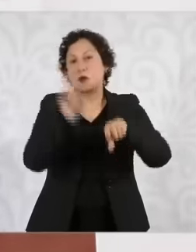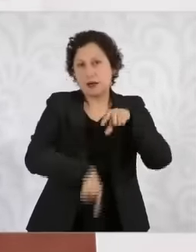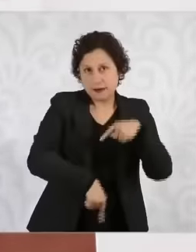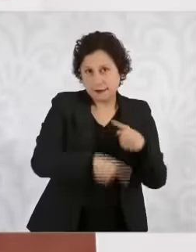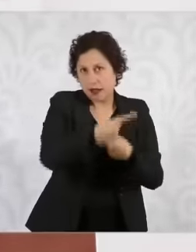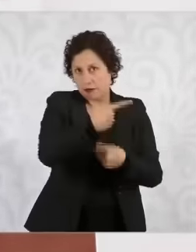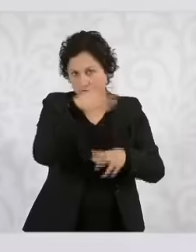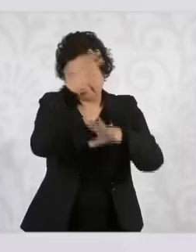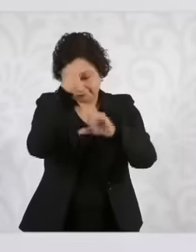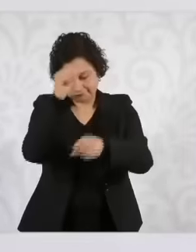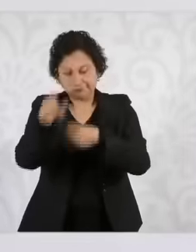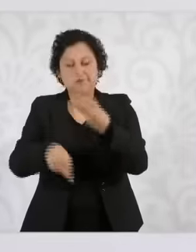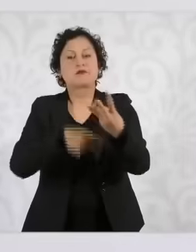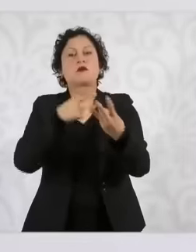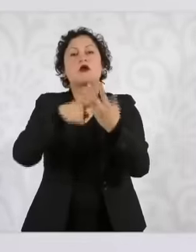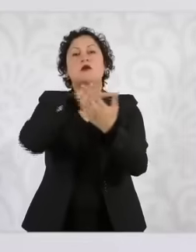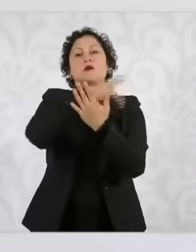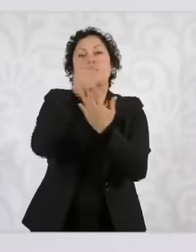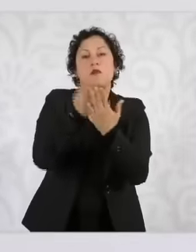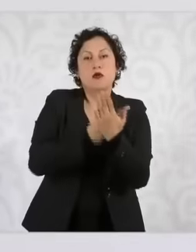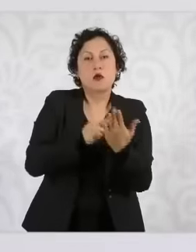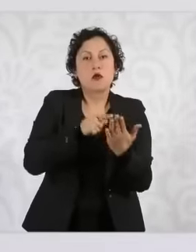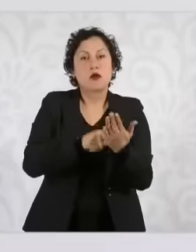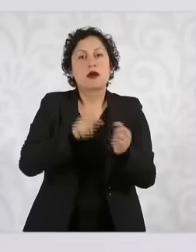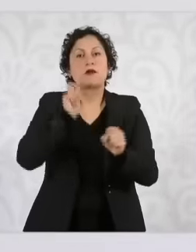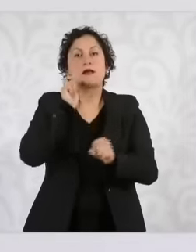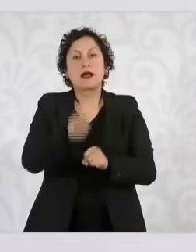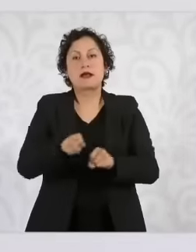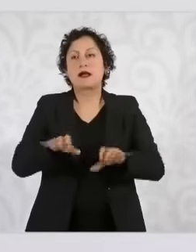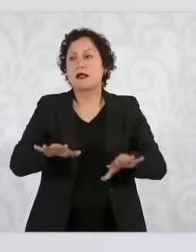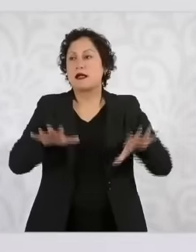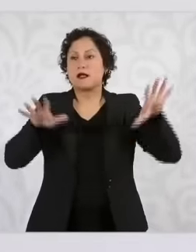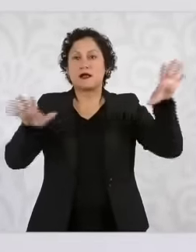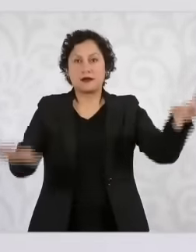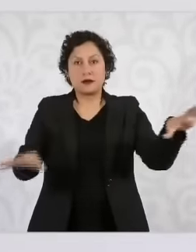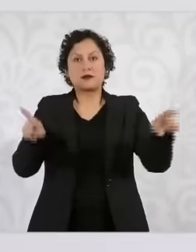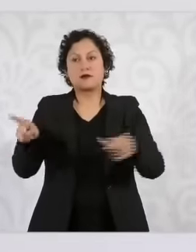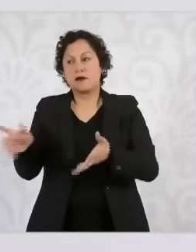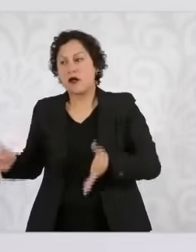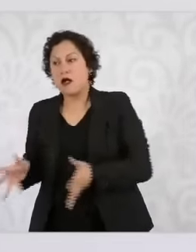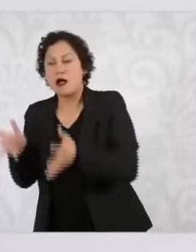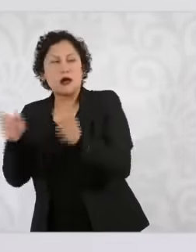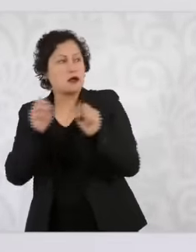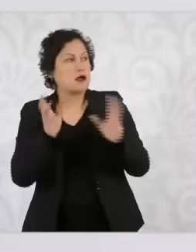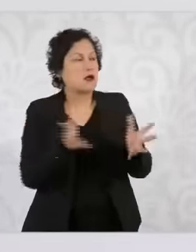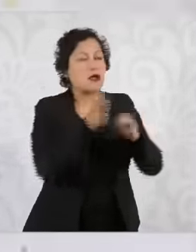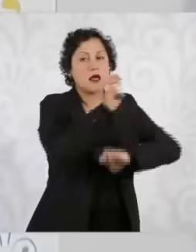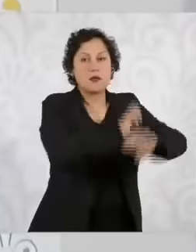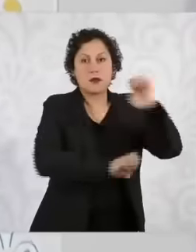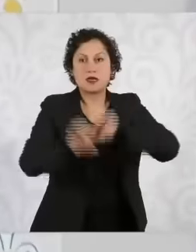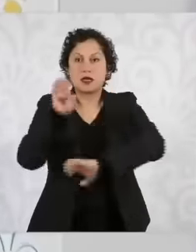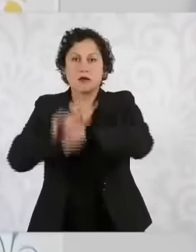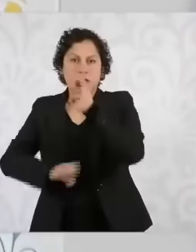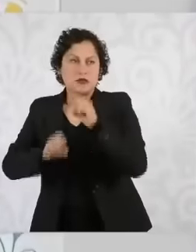presented of welfare centers that allow the relocation of companies. So no, there will not